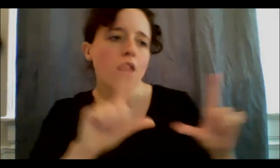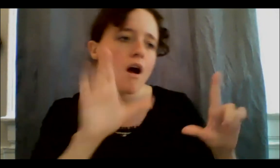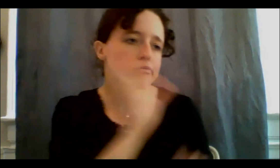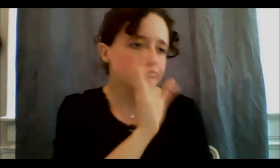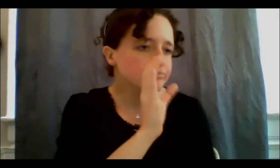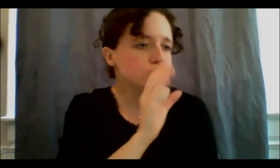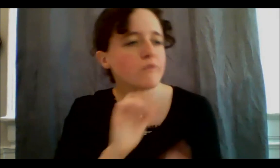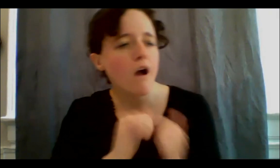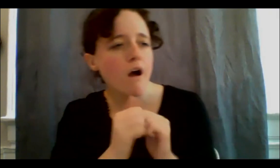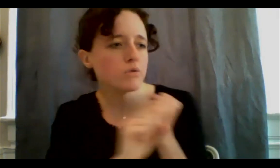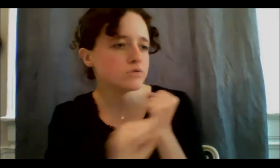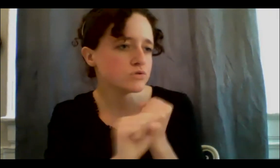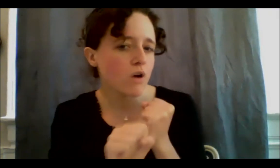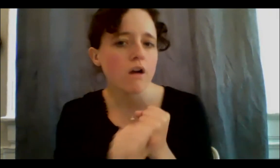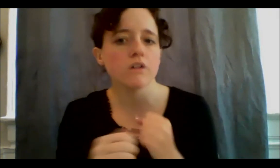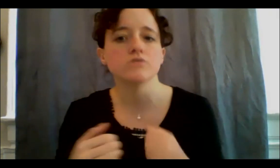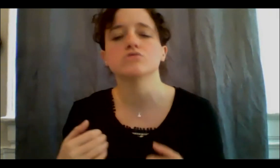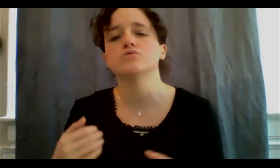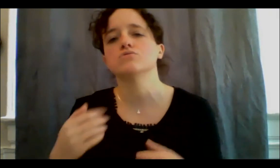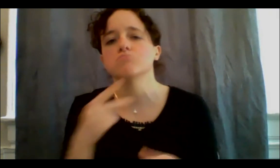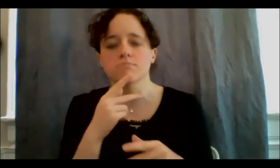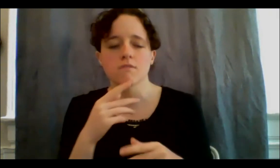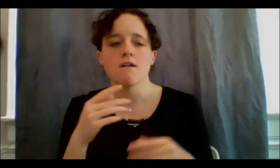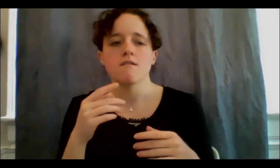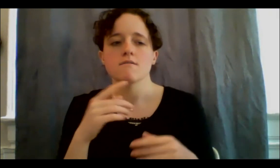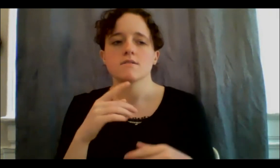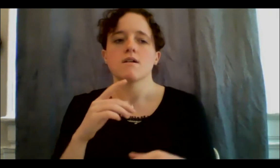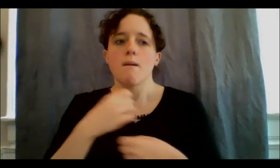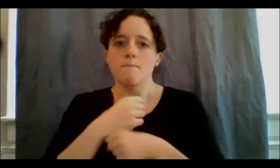trying to do during this time to really support the things I need, and that means